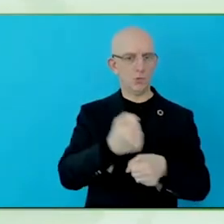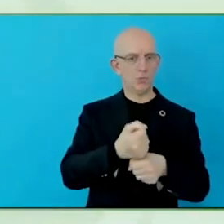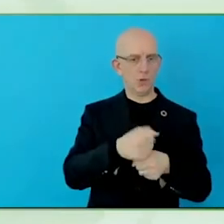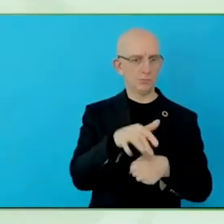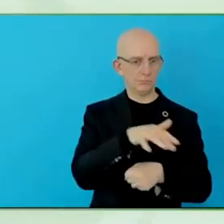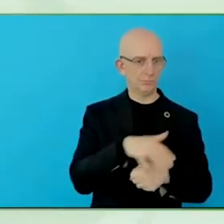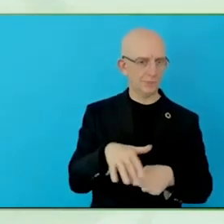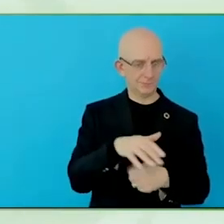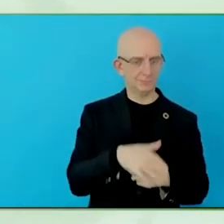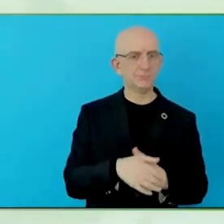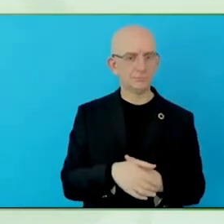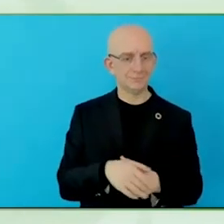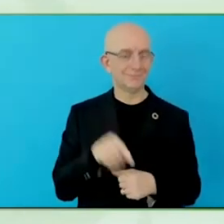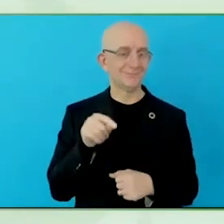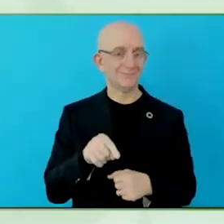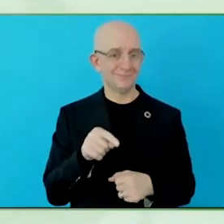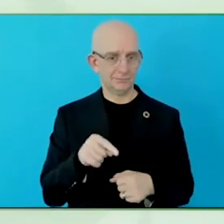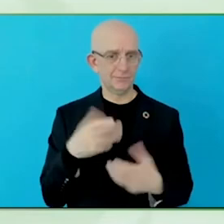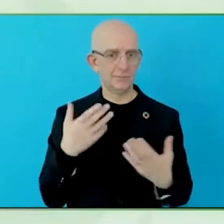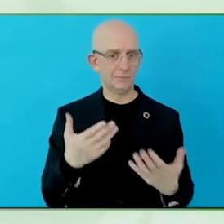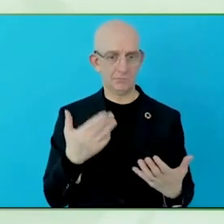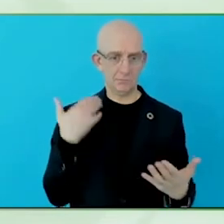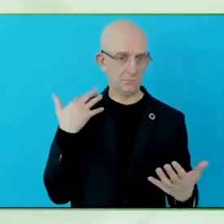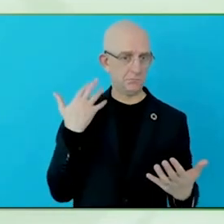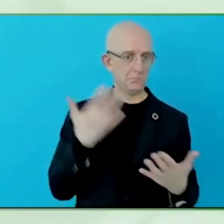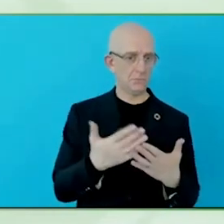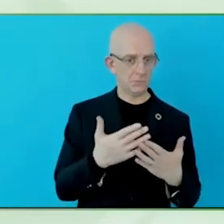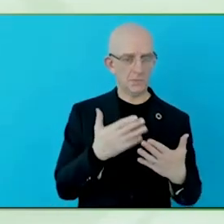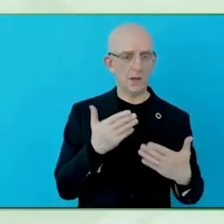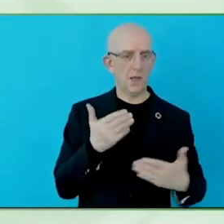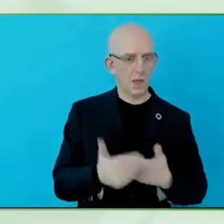we approach accessibility as regulation as kind of the baseline.